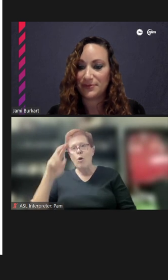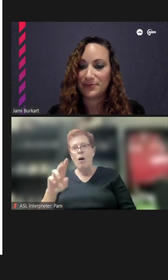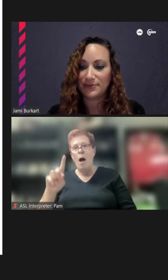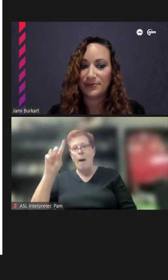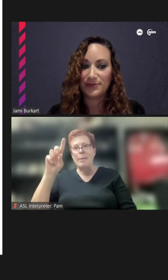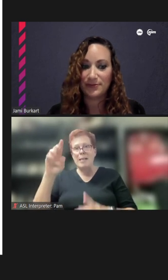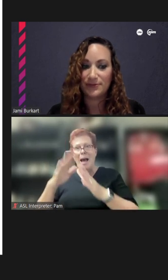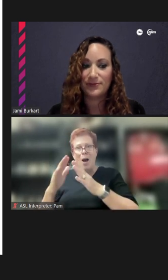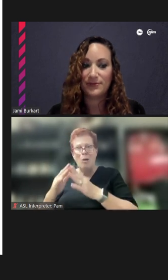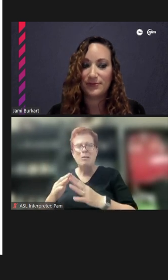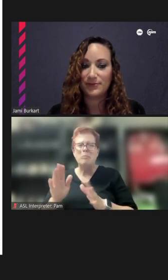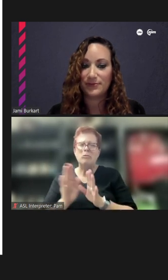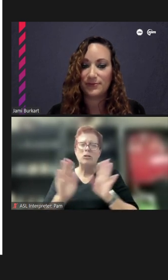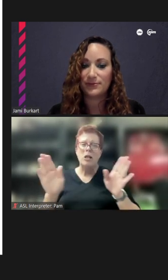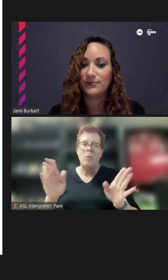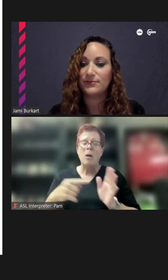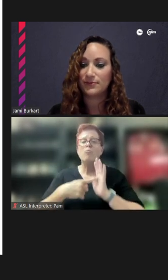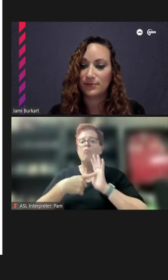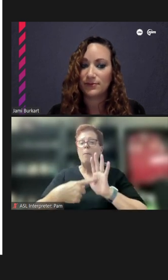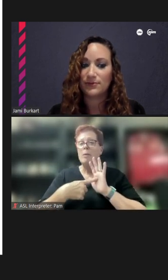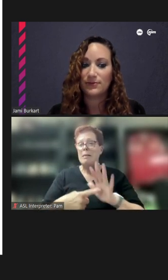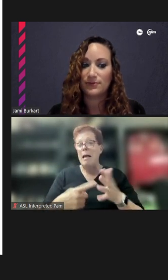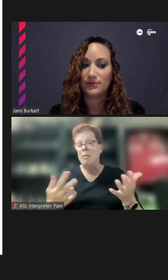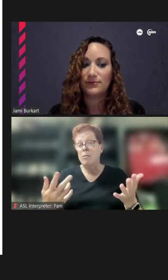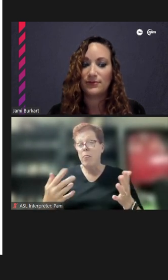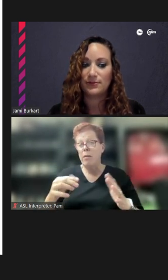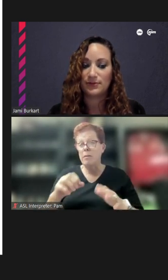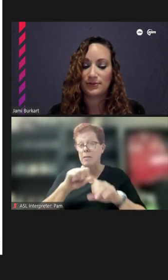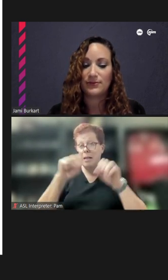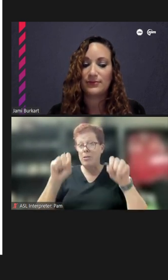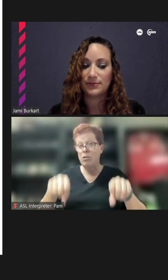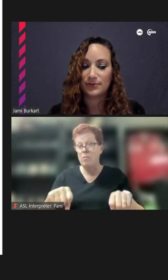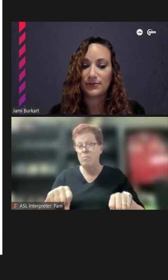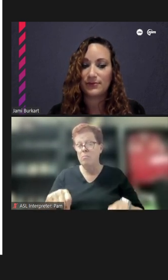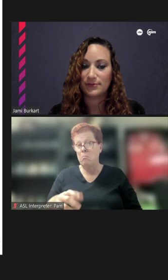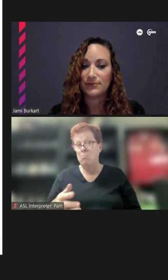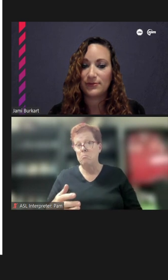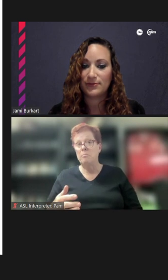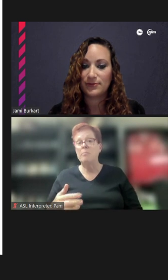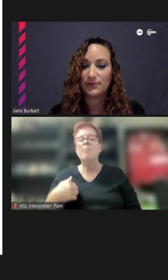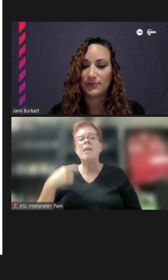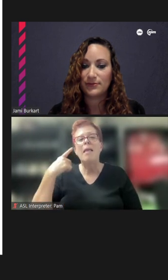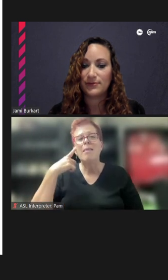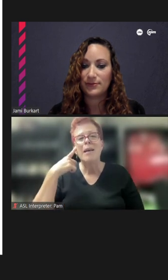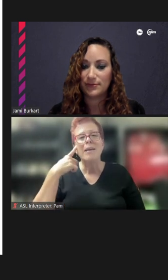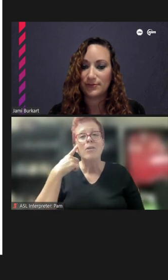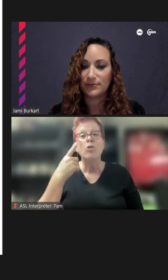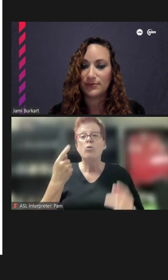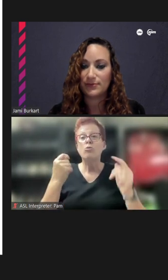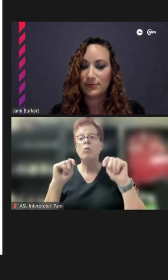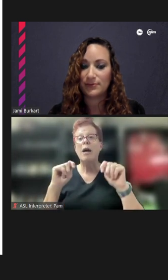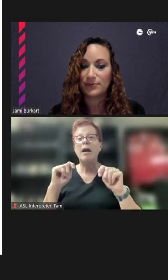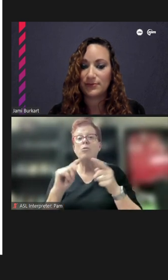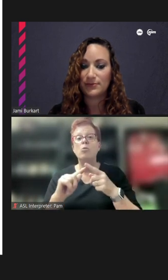generic but still represents the station, because I think, you know, to try to incorporate everything